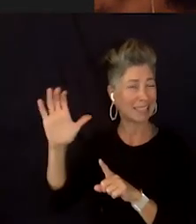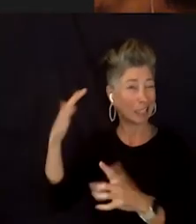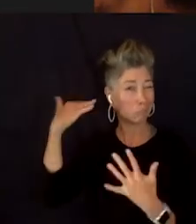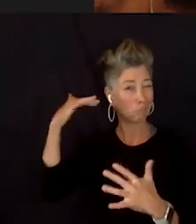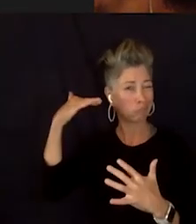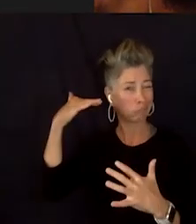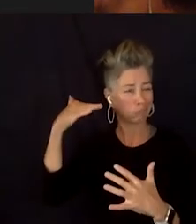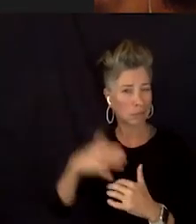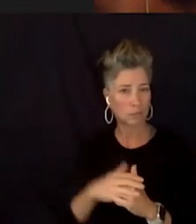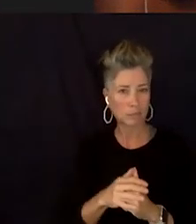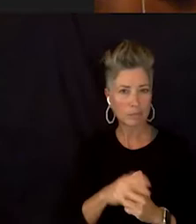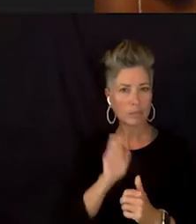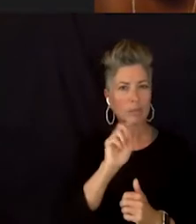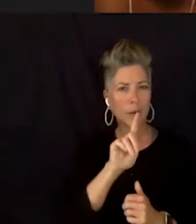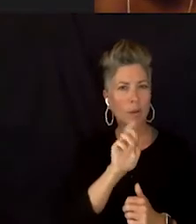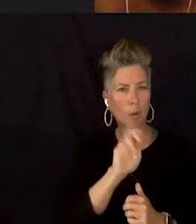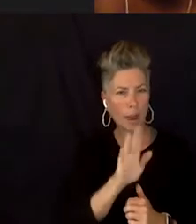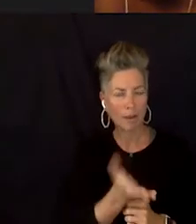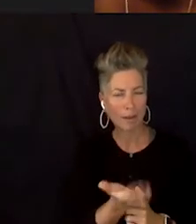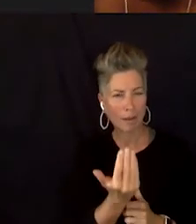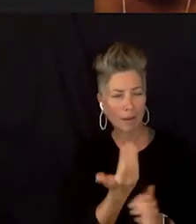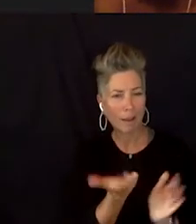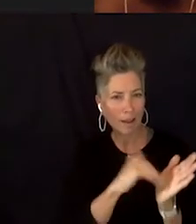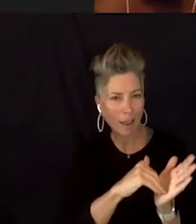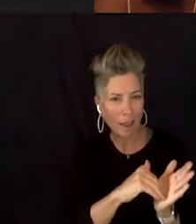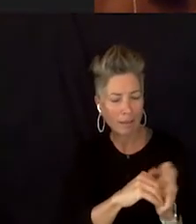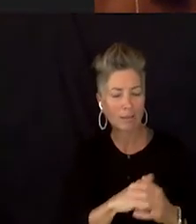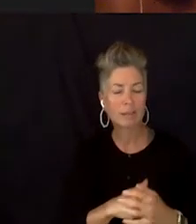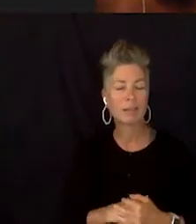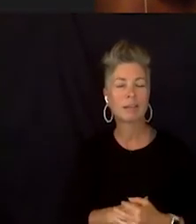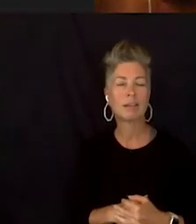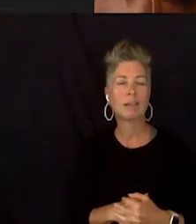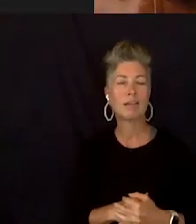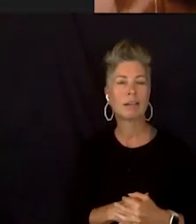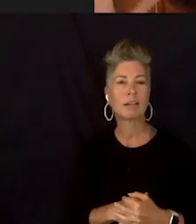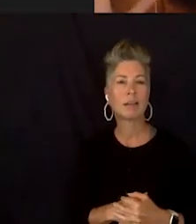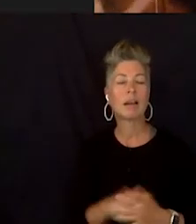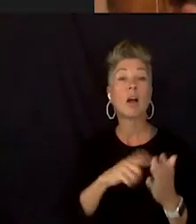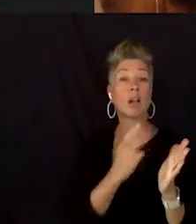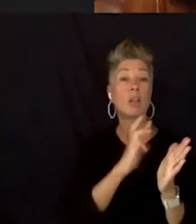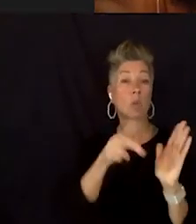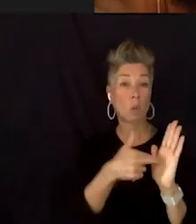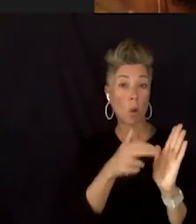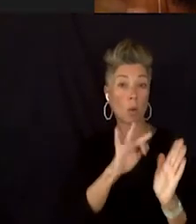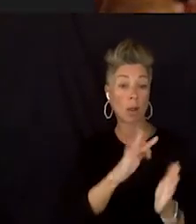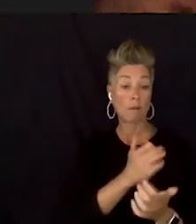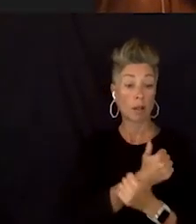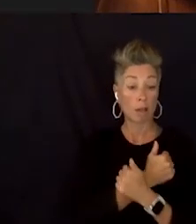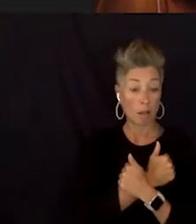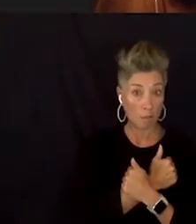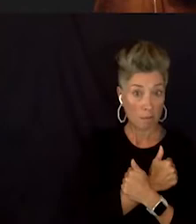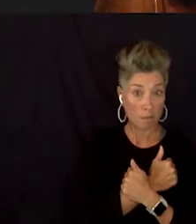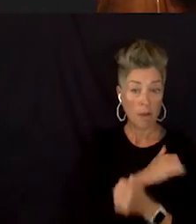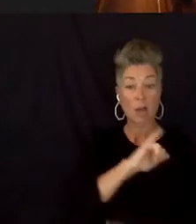Just one more time. Um, what is the role of love and joy in like the pursuit of liberation